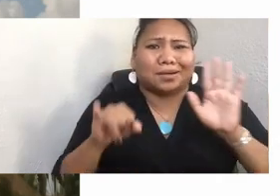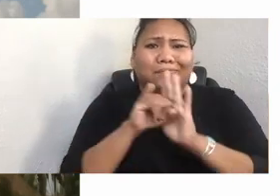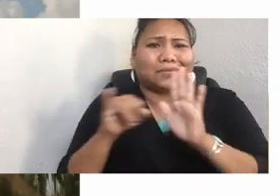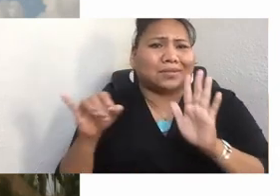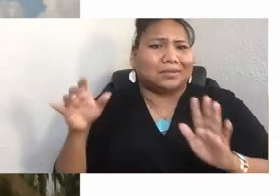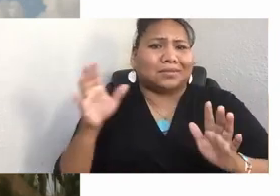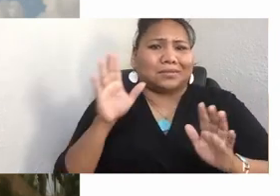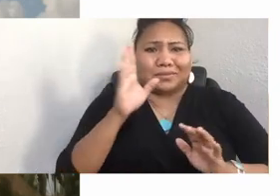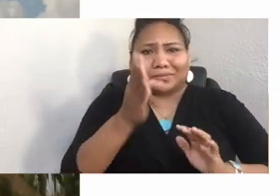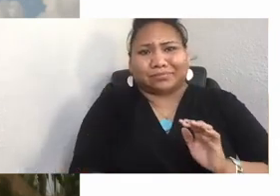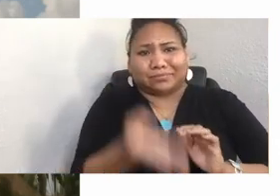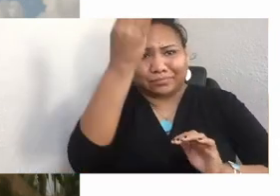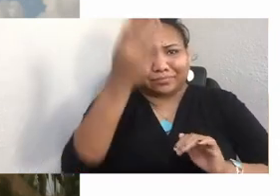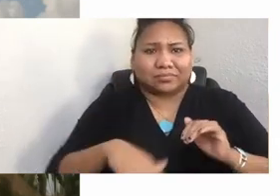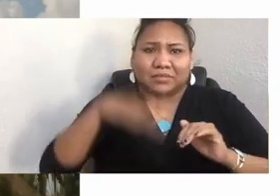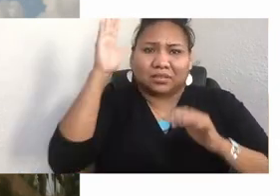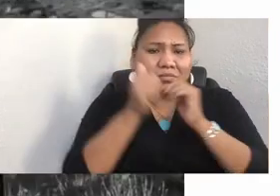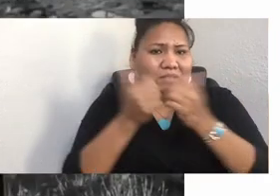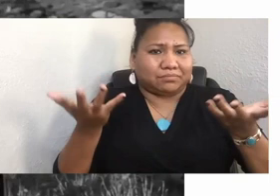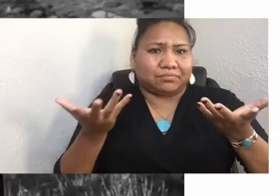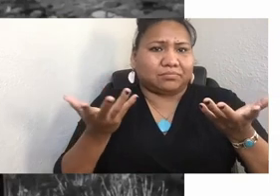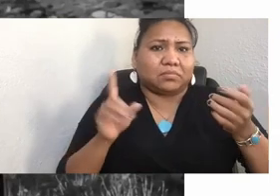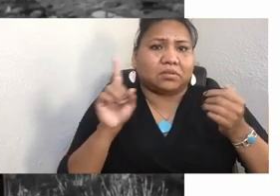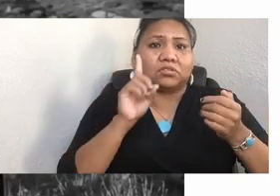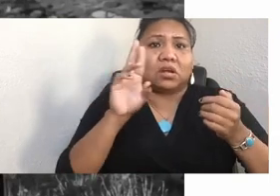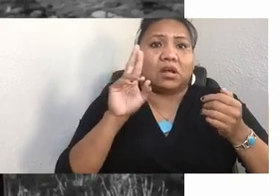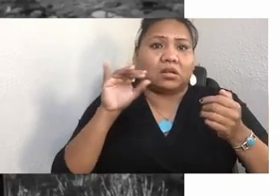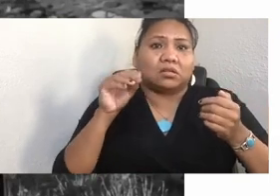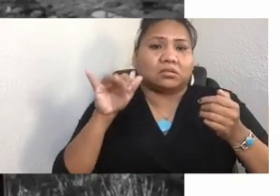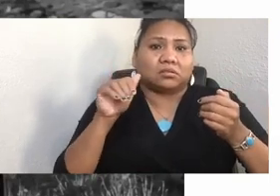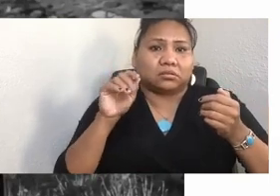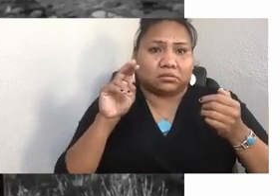Dr. Jessica Metcalfe helped me realize how we've always intermarried. Our communities have always sought